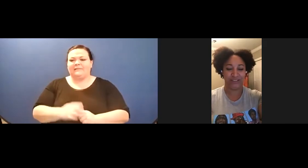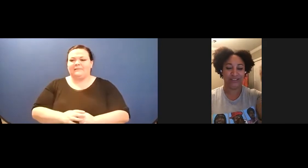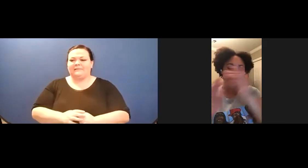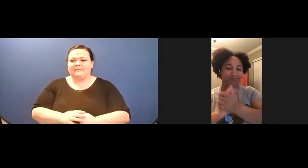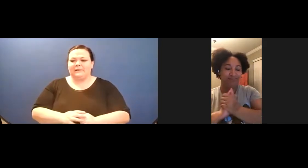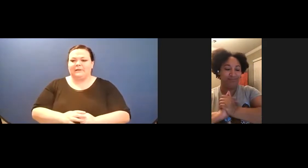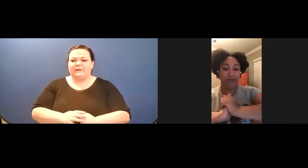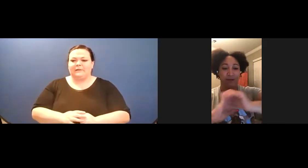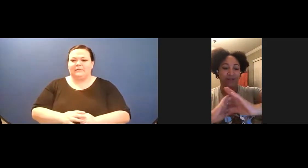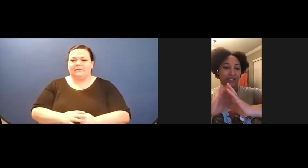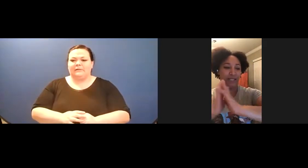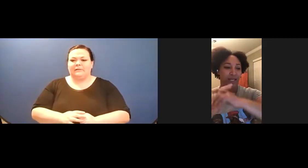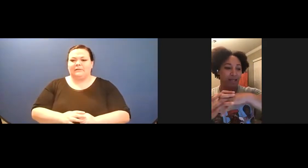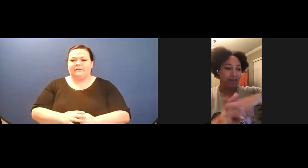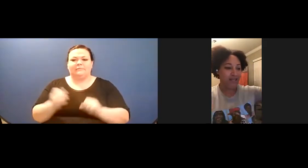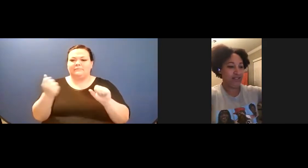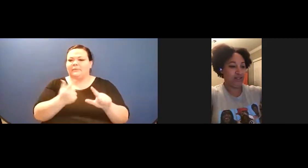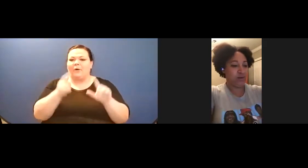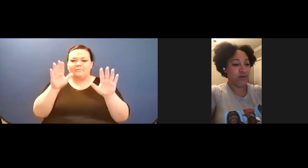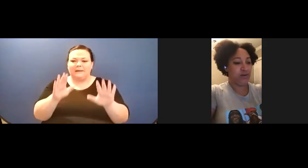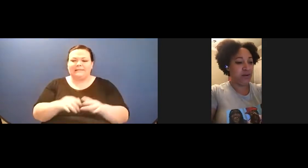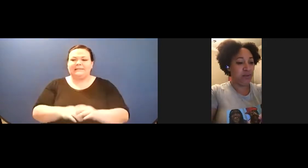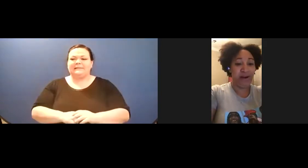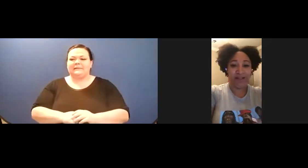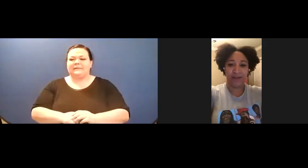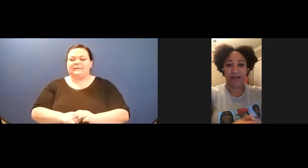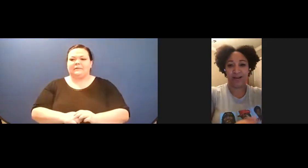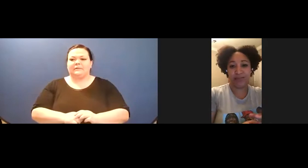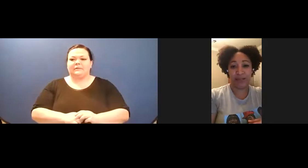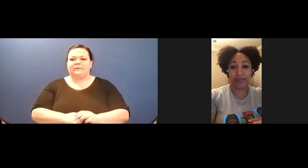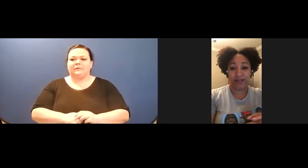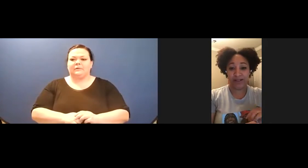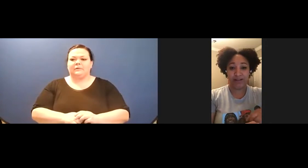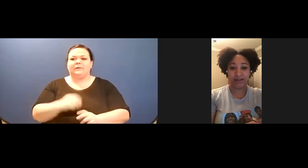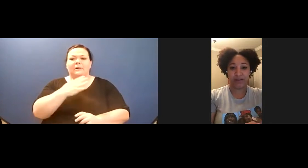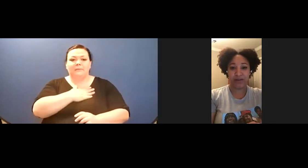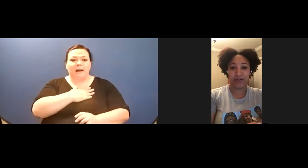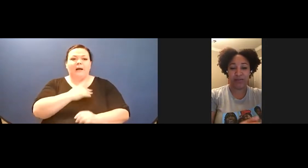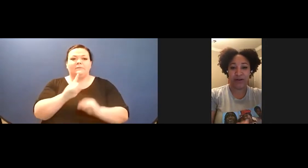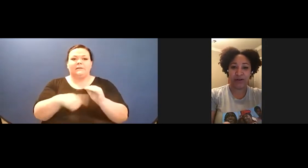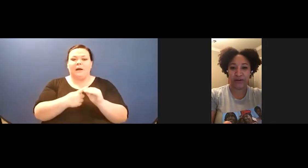Good afternoon// We appreciate your submission,// But Thank you.